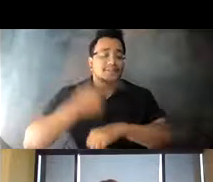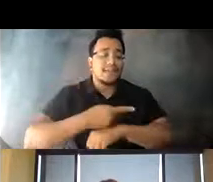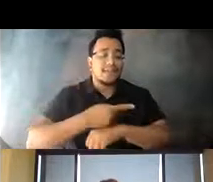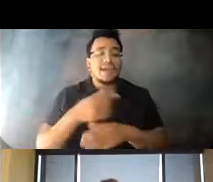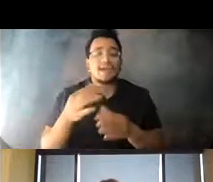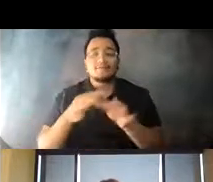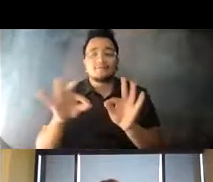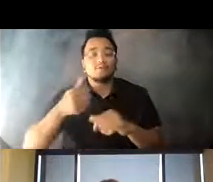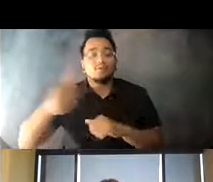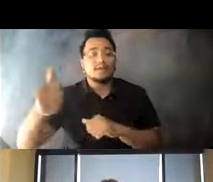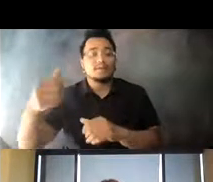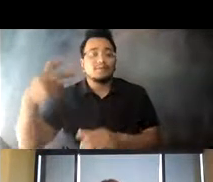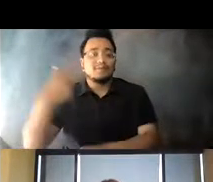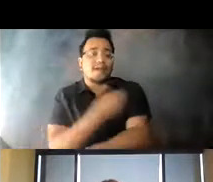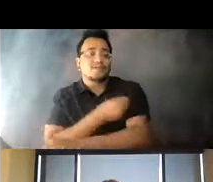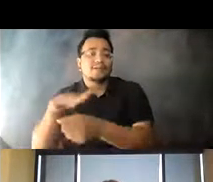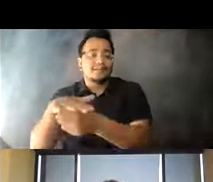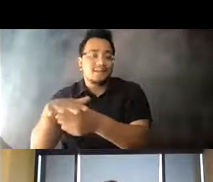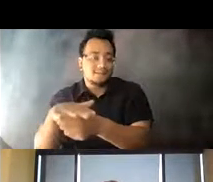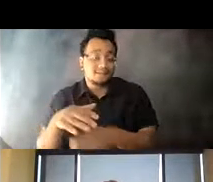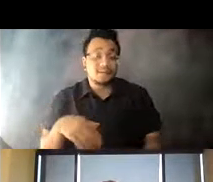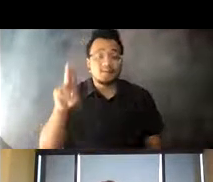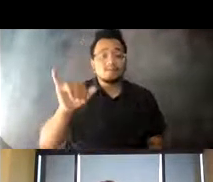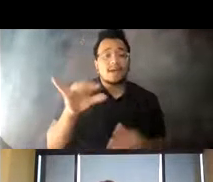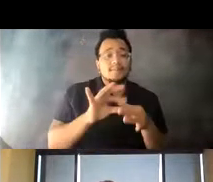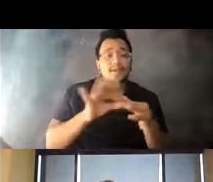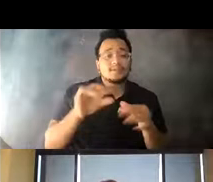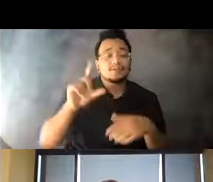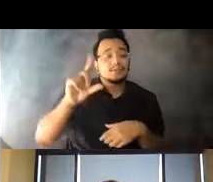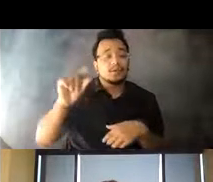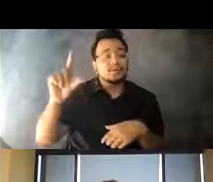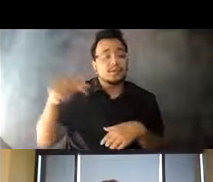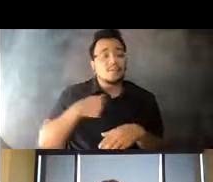14:43:03 And as Ray mentioned in late 2020, we developed the campaign with small businesses